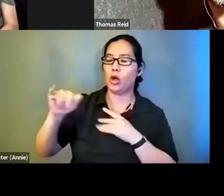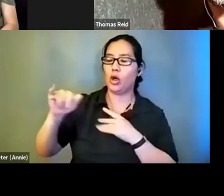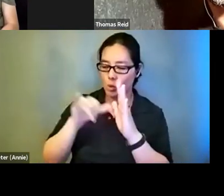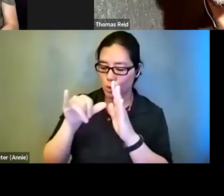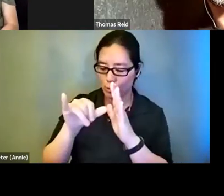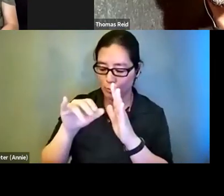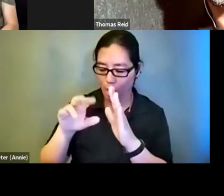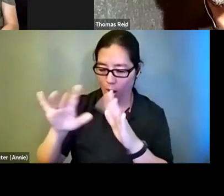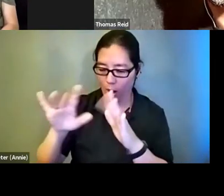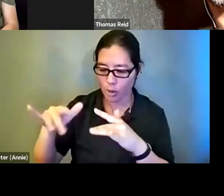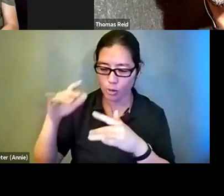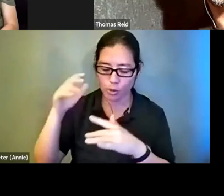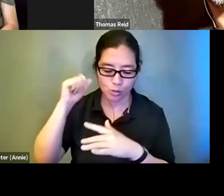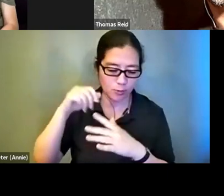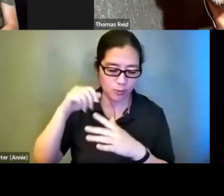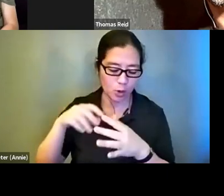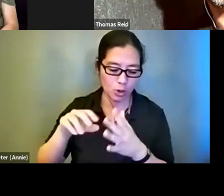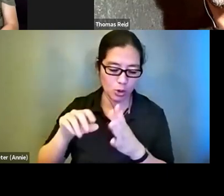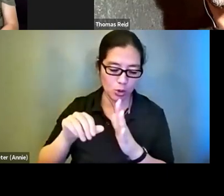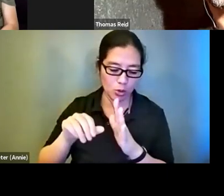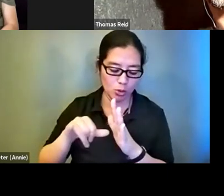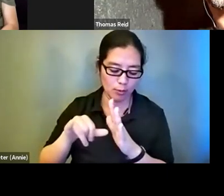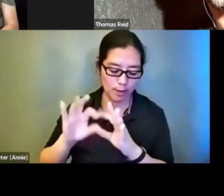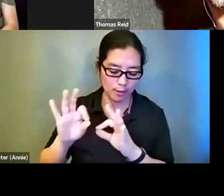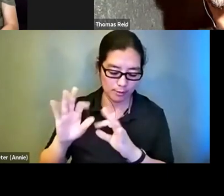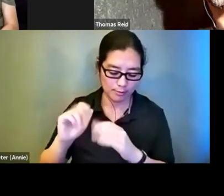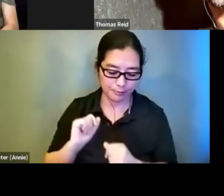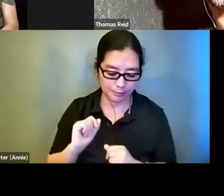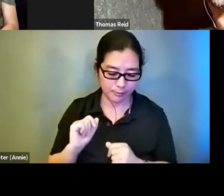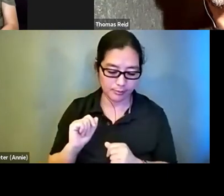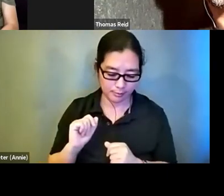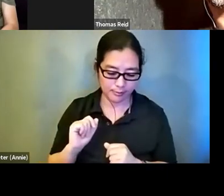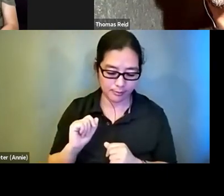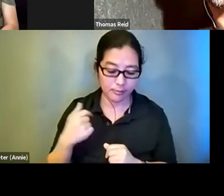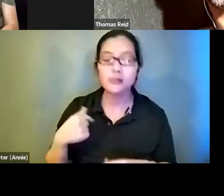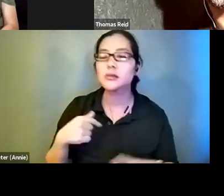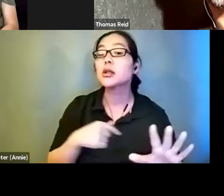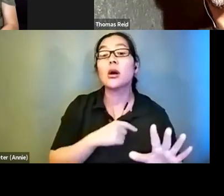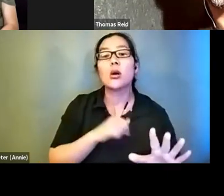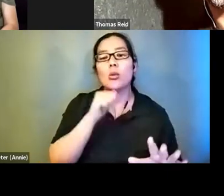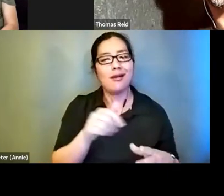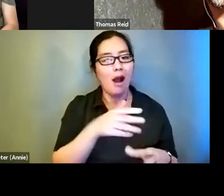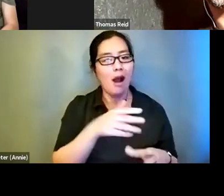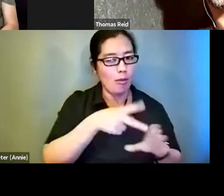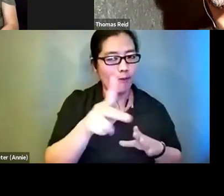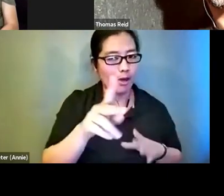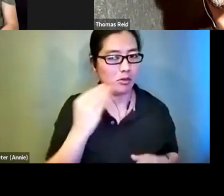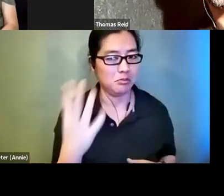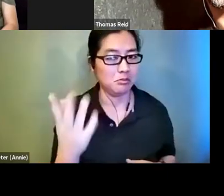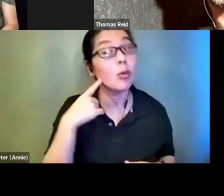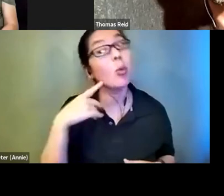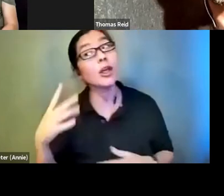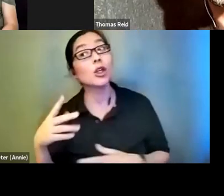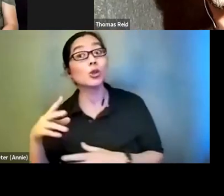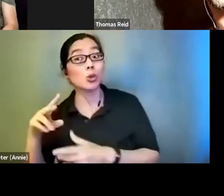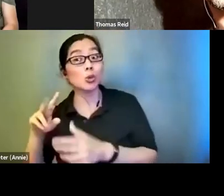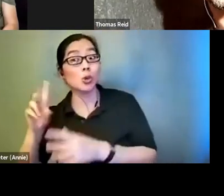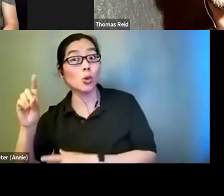we do have some amaz ing professional describers JJ Hunt has one of the most